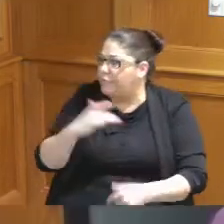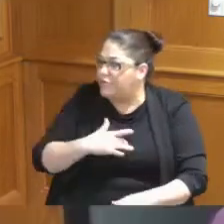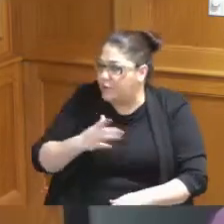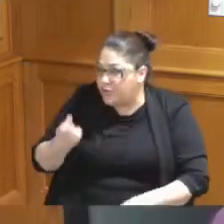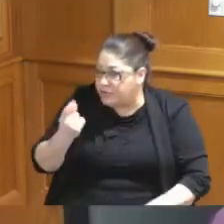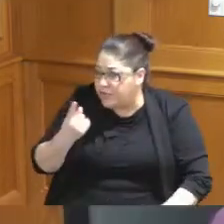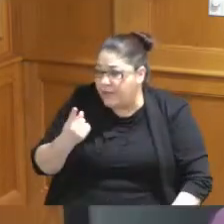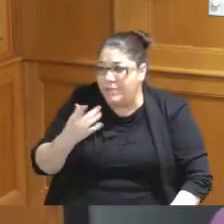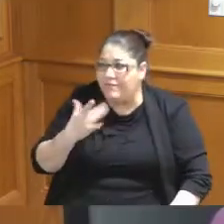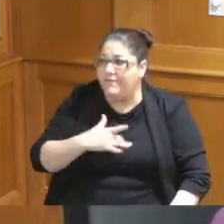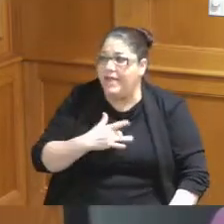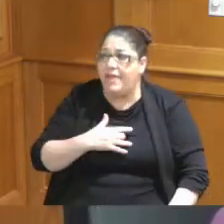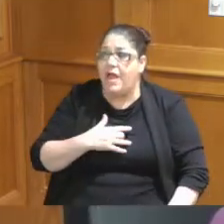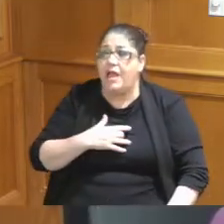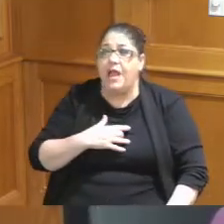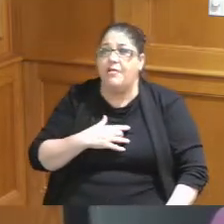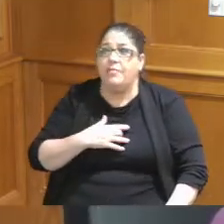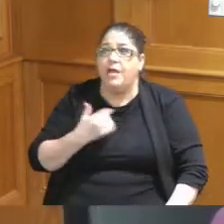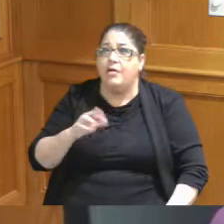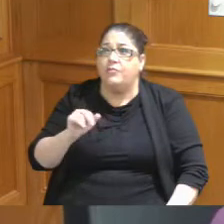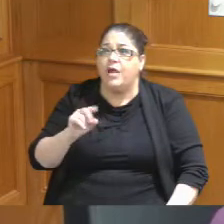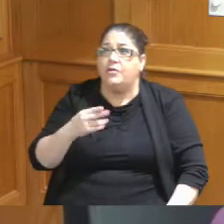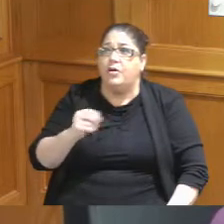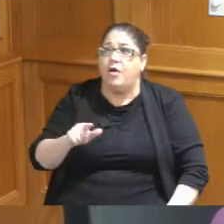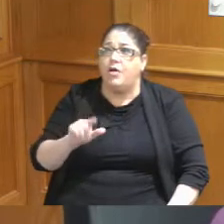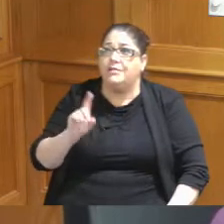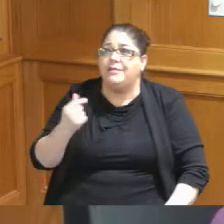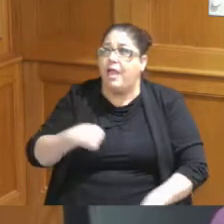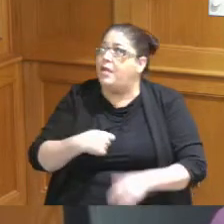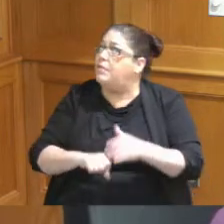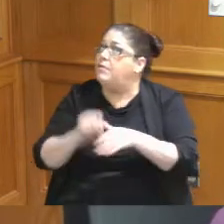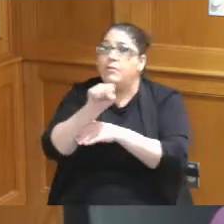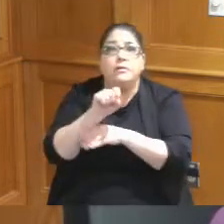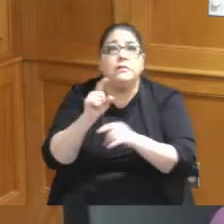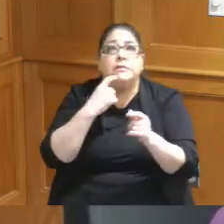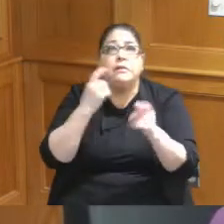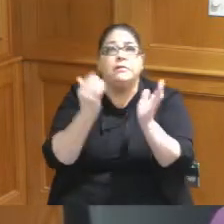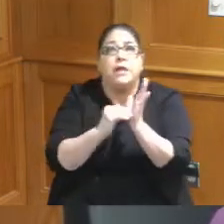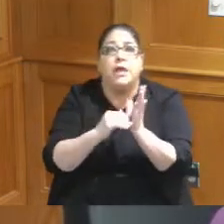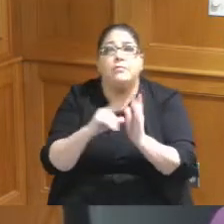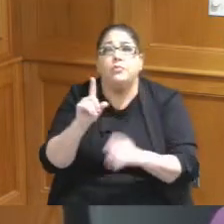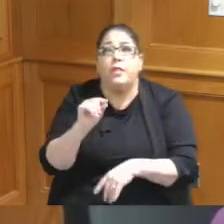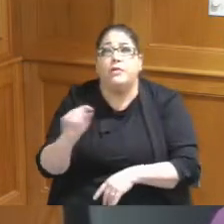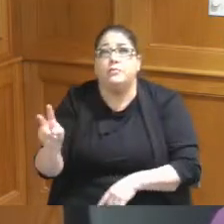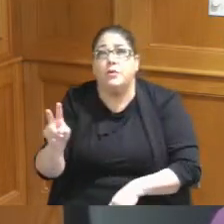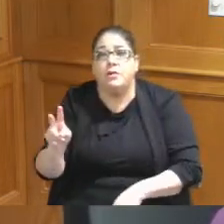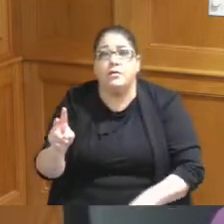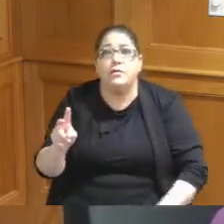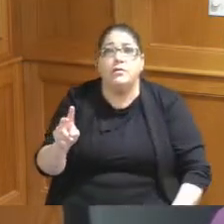because I feel like I'm in Groundhog Day you said the same thing when I was with 2001 we got to we